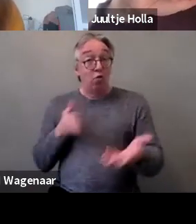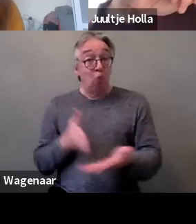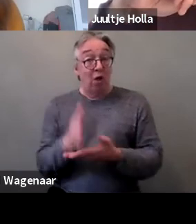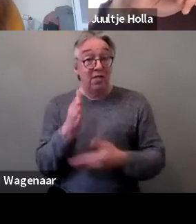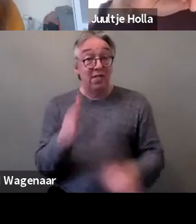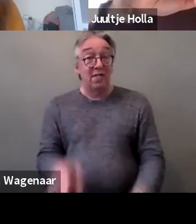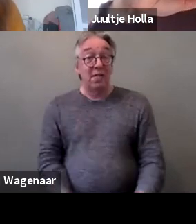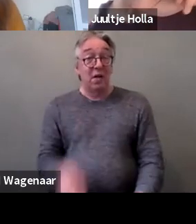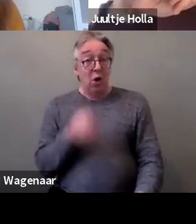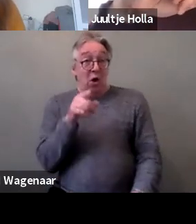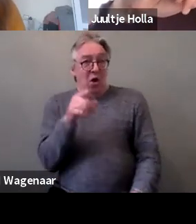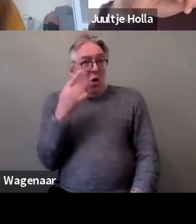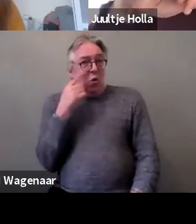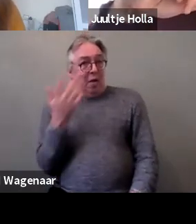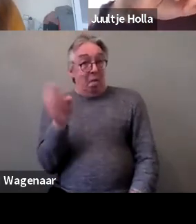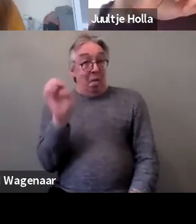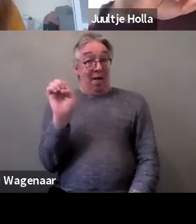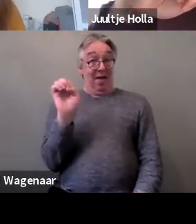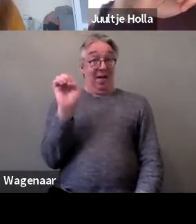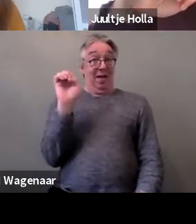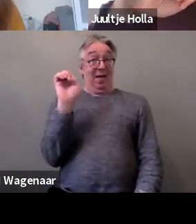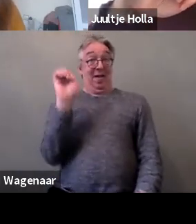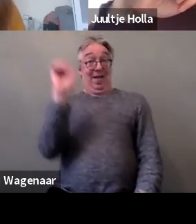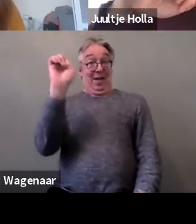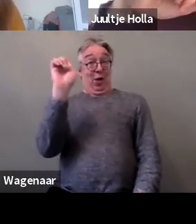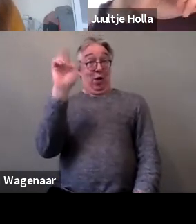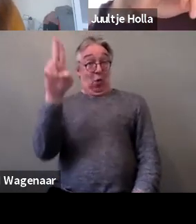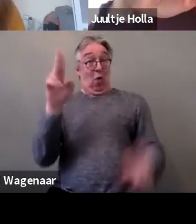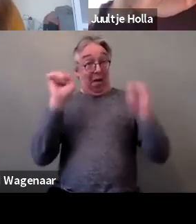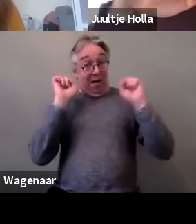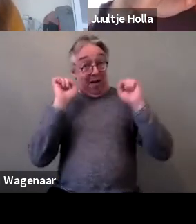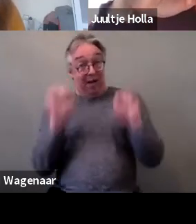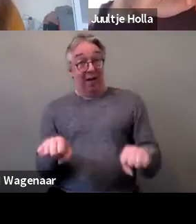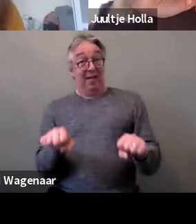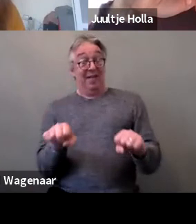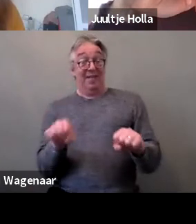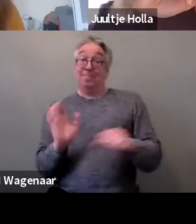that the EU has a role as EU Member States